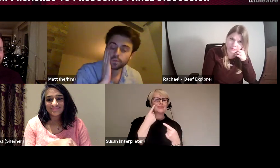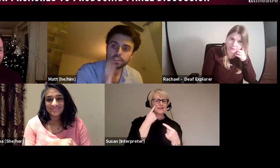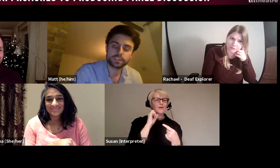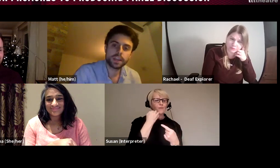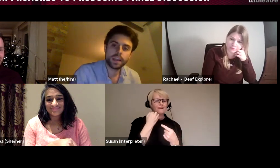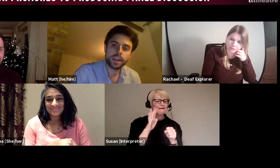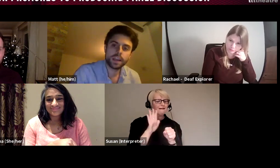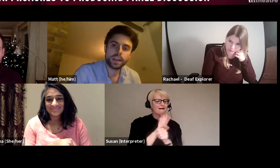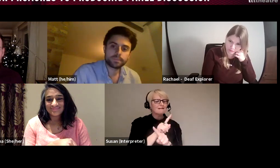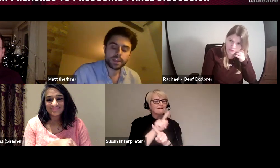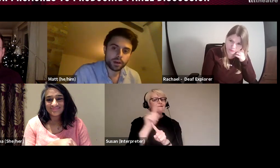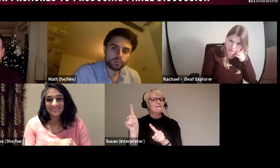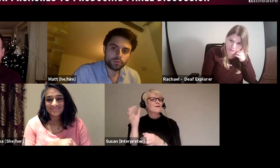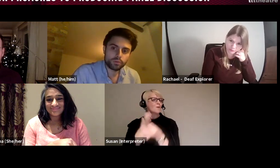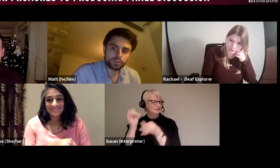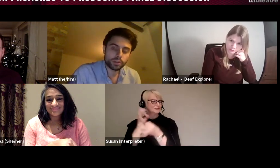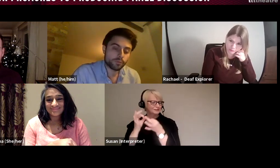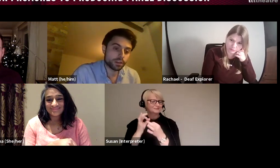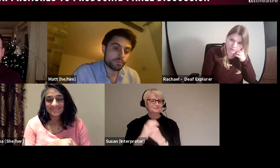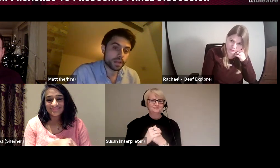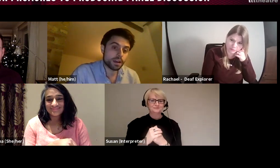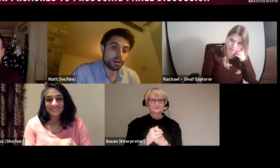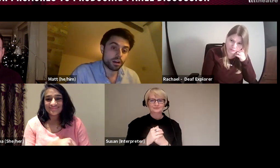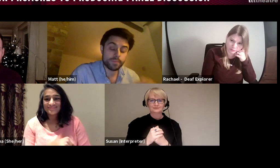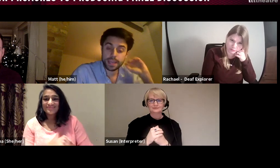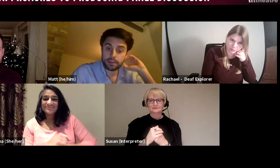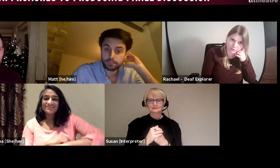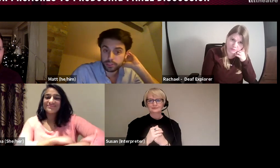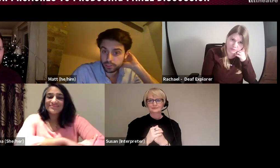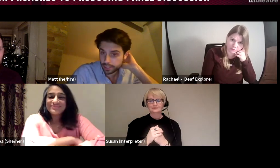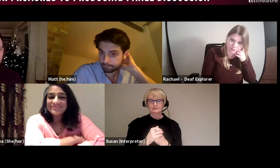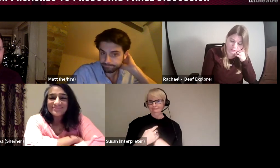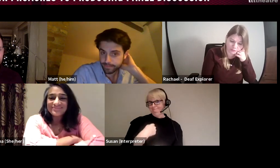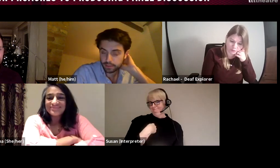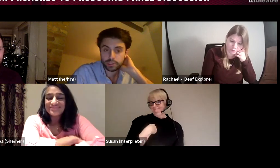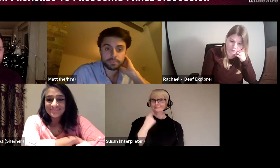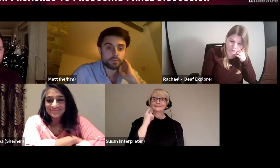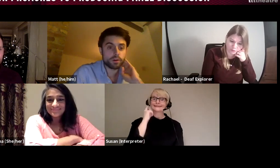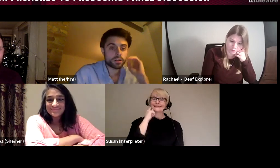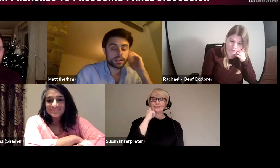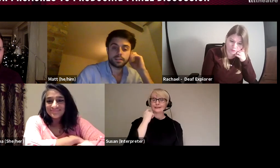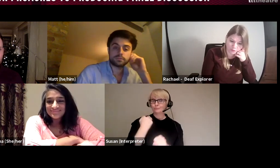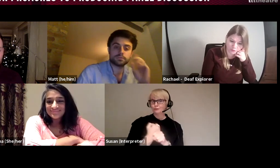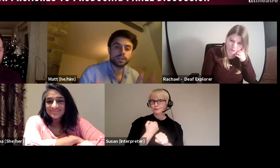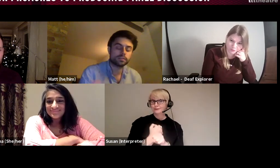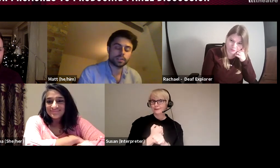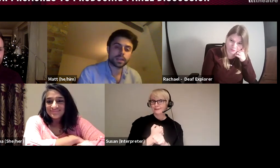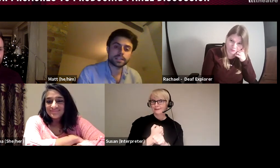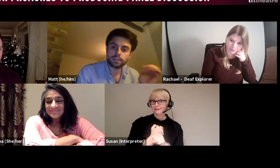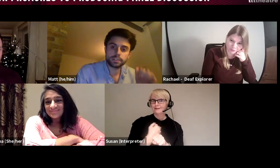questions. Thinking about I am a hearing producer, trying to make work in some cases last year